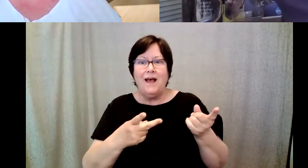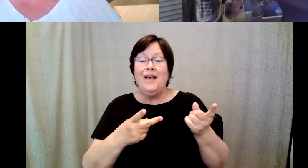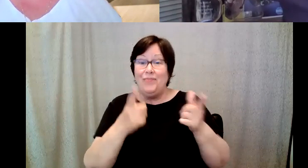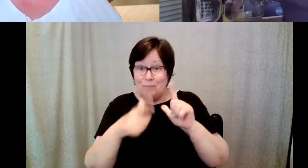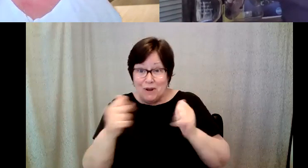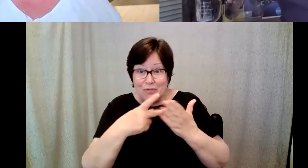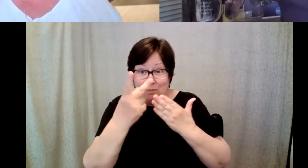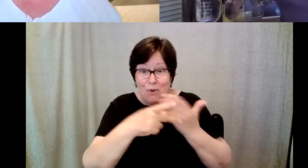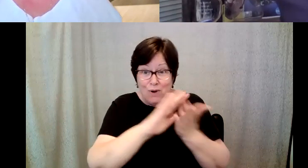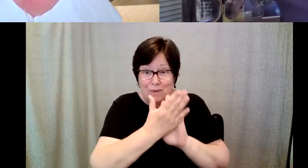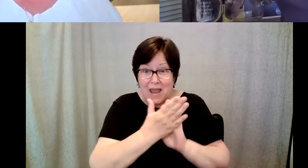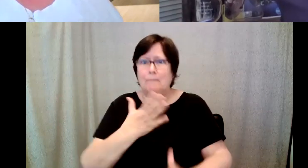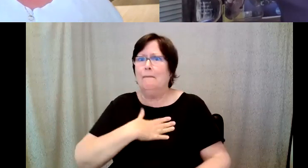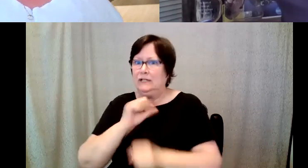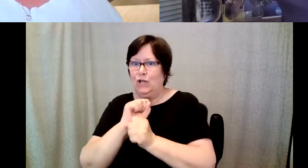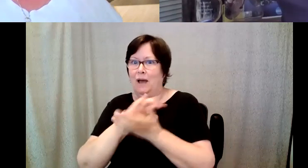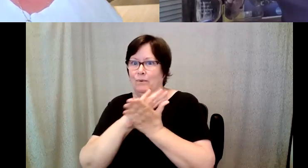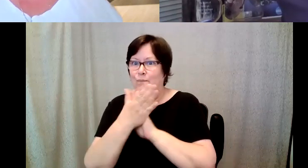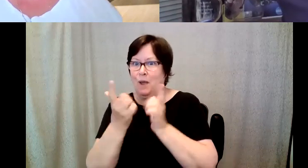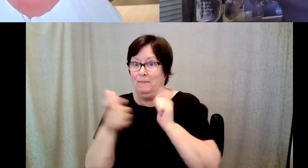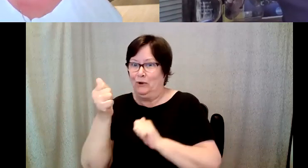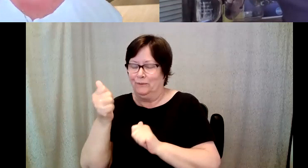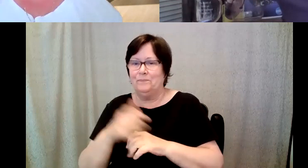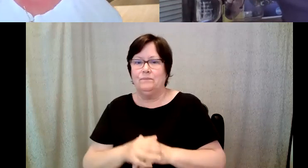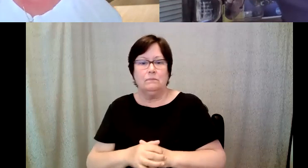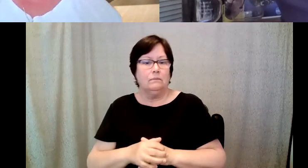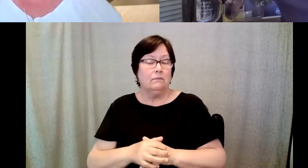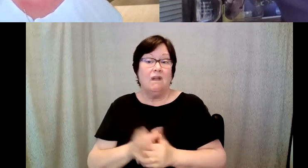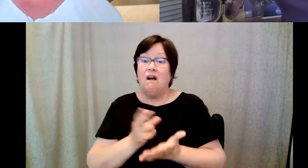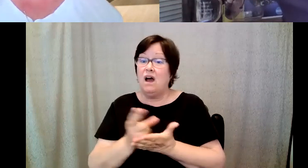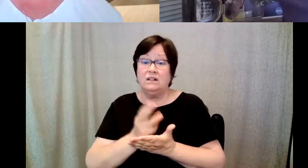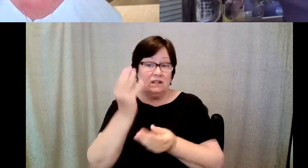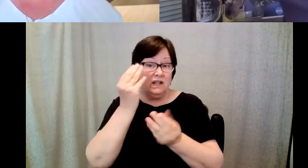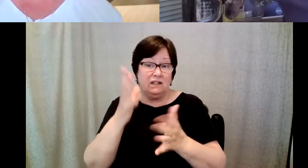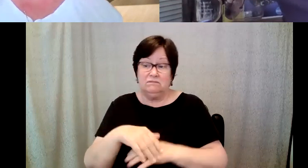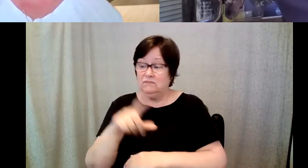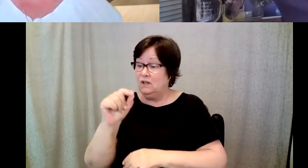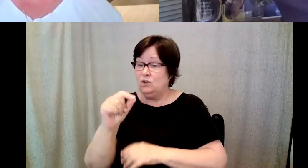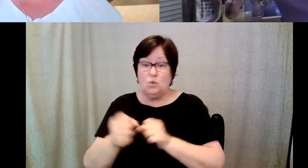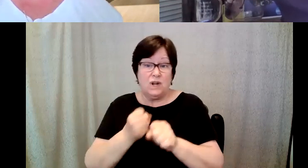D. Major Cohen: And, and quite honestly 20 years later, having been on the board, having